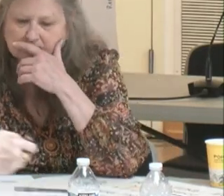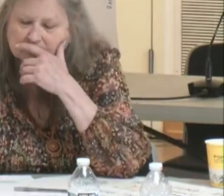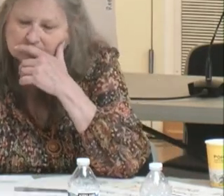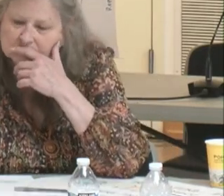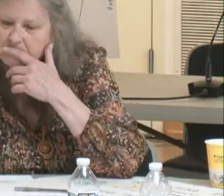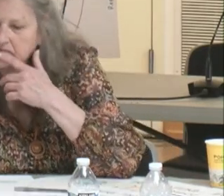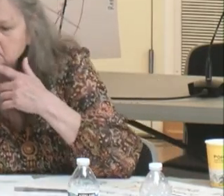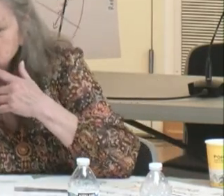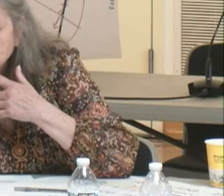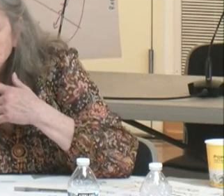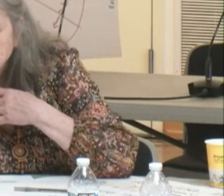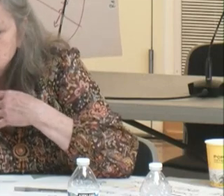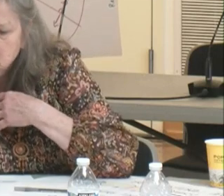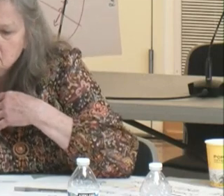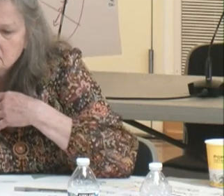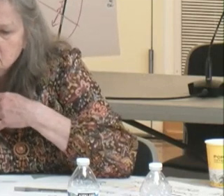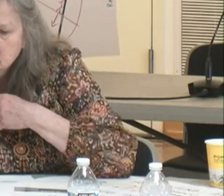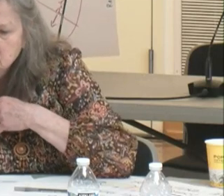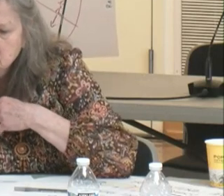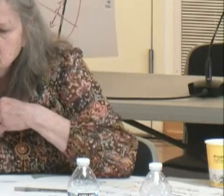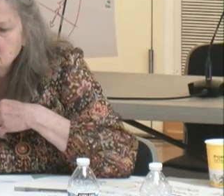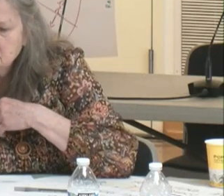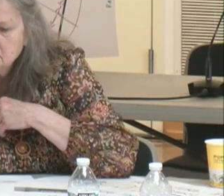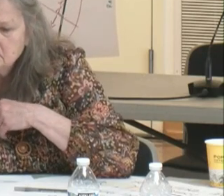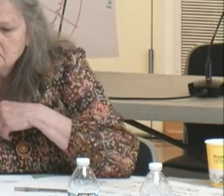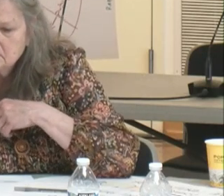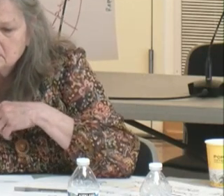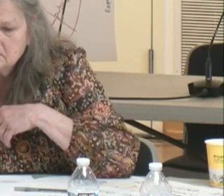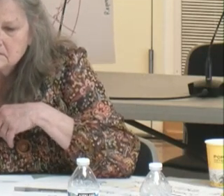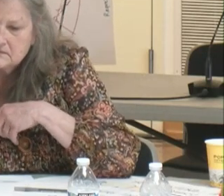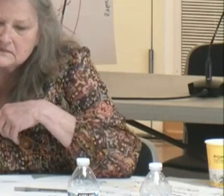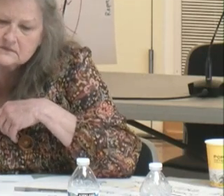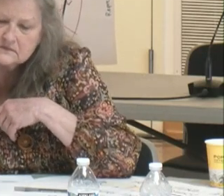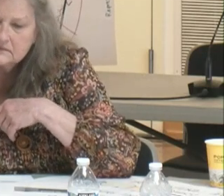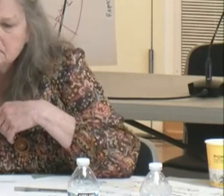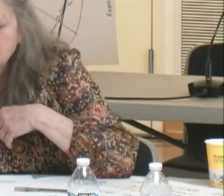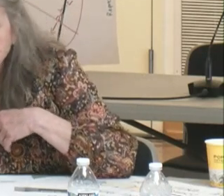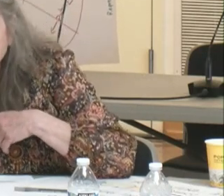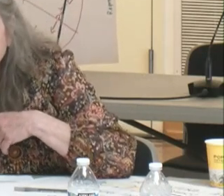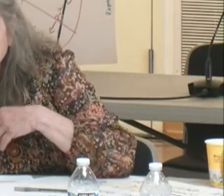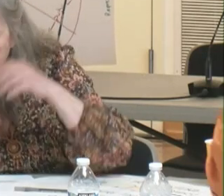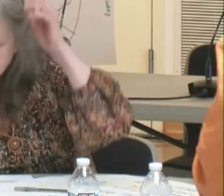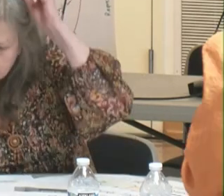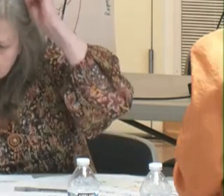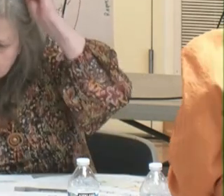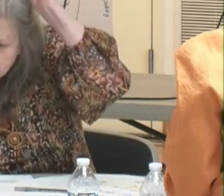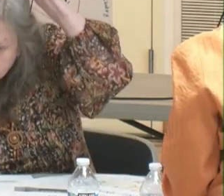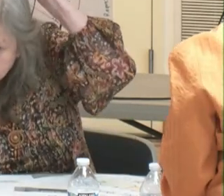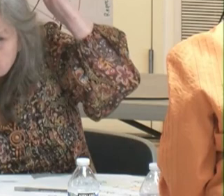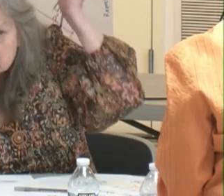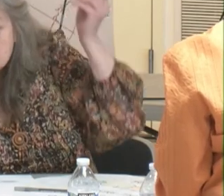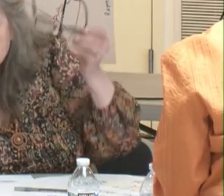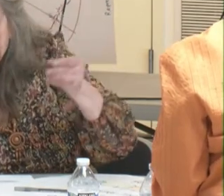And folks, for those of you online, you can make your mural